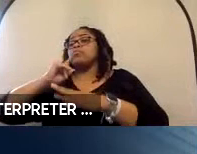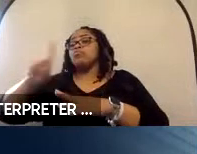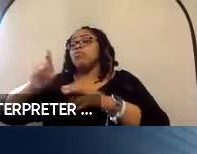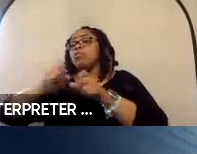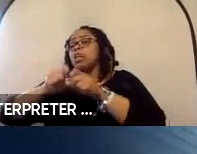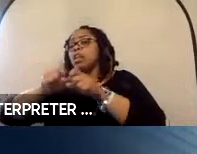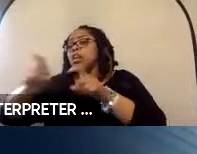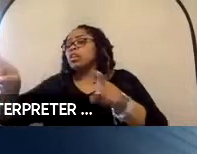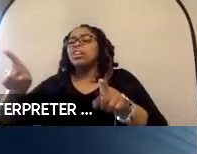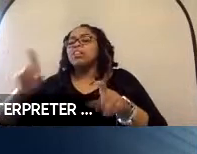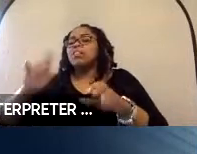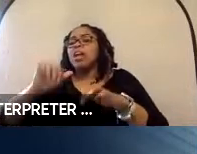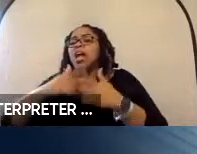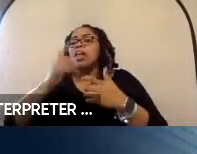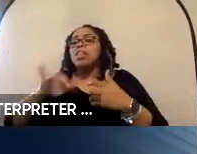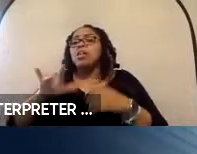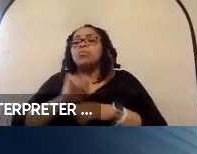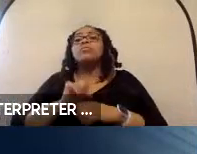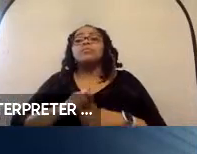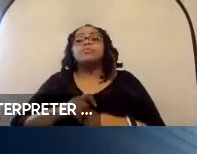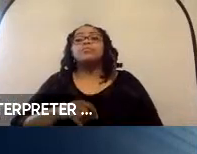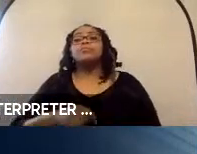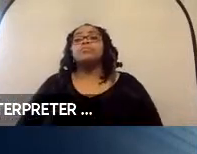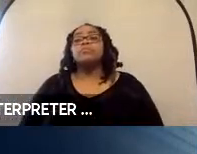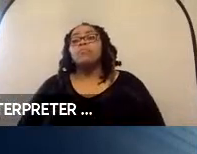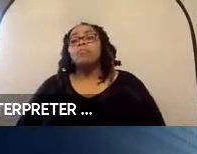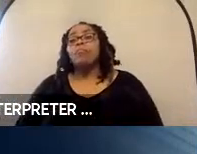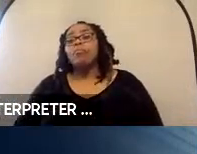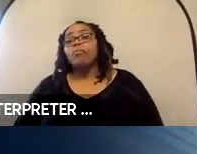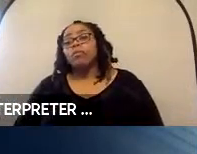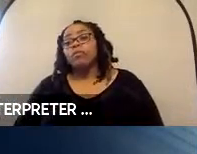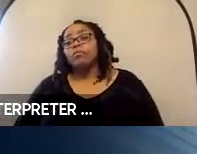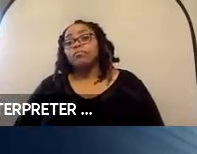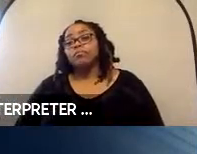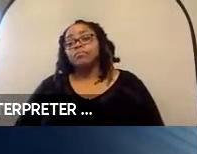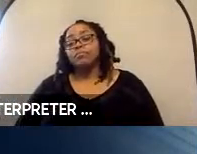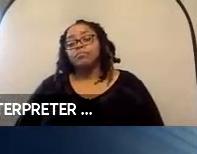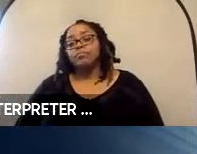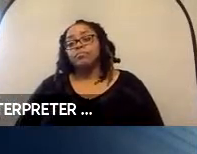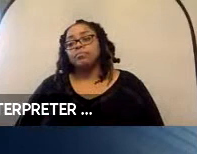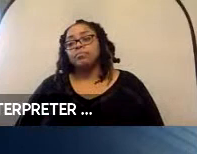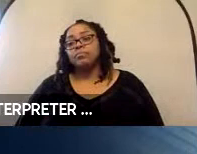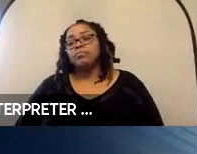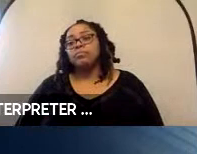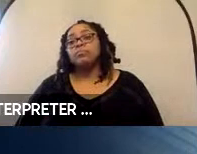It can, yes. So, we are able to detect the environment that we are